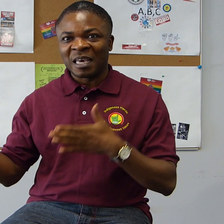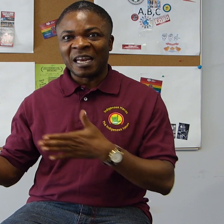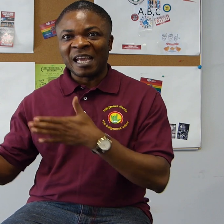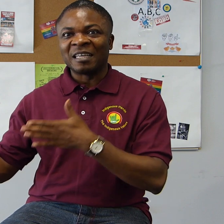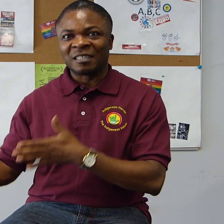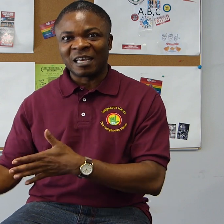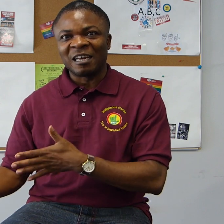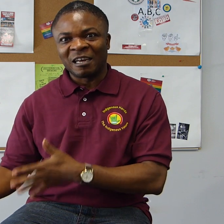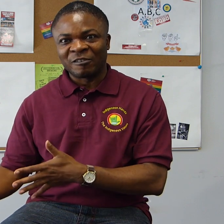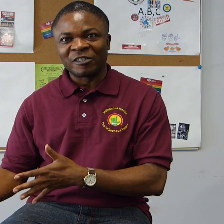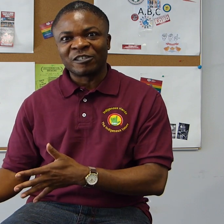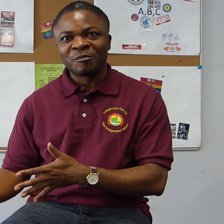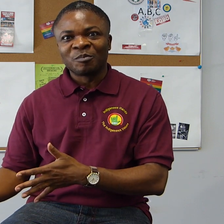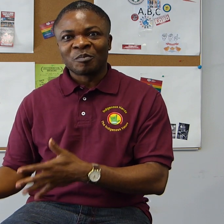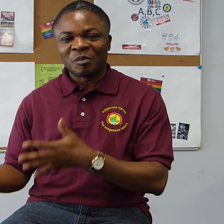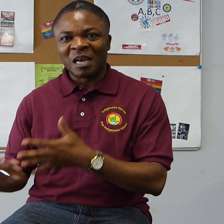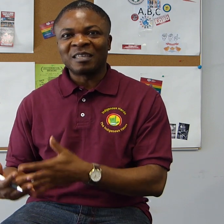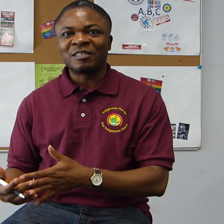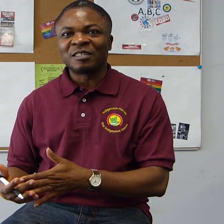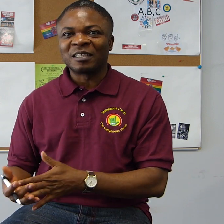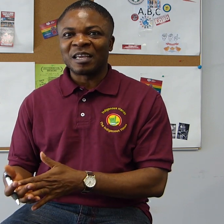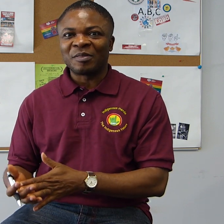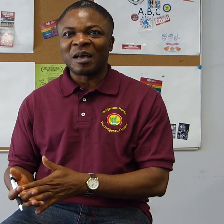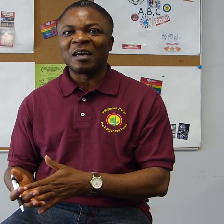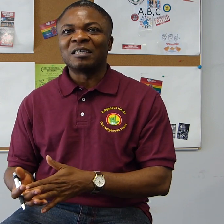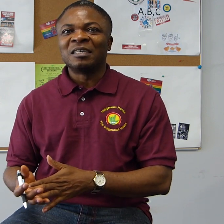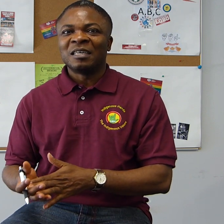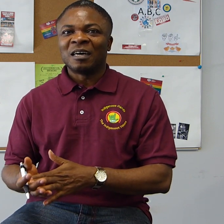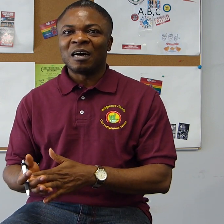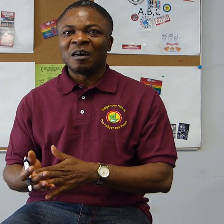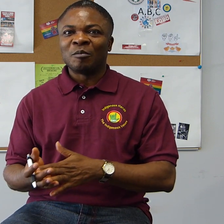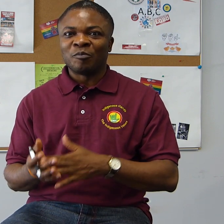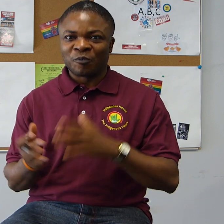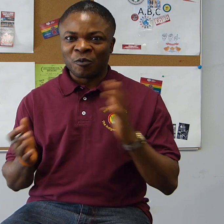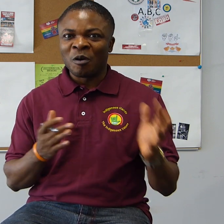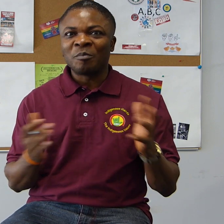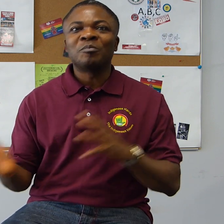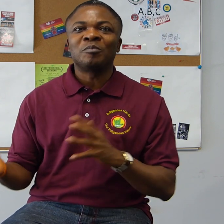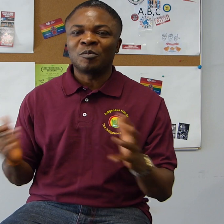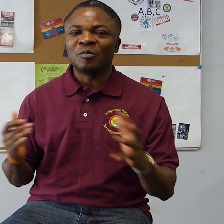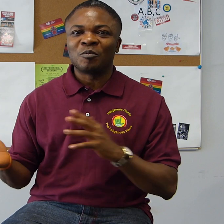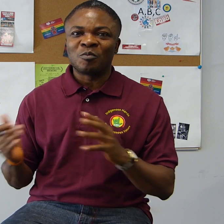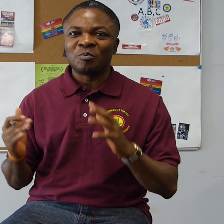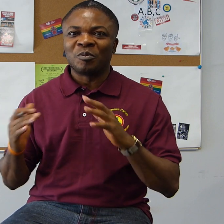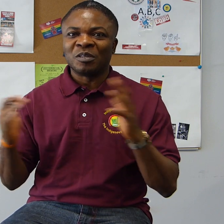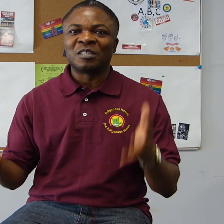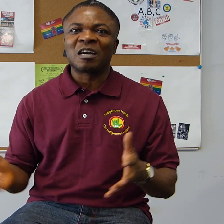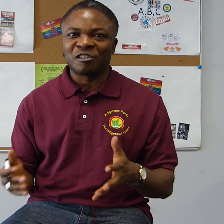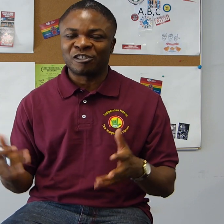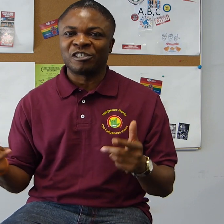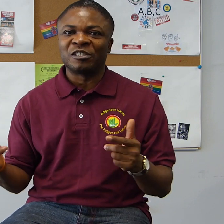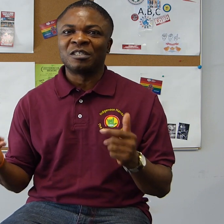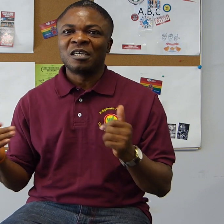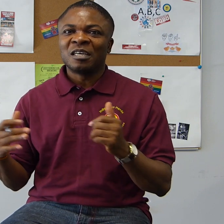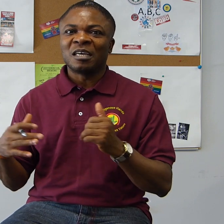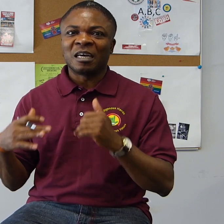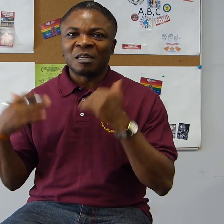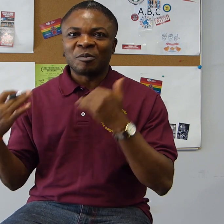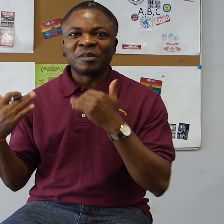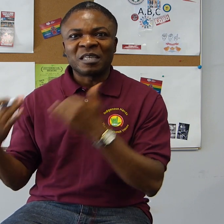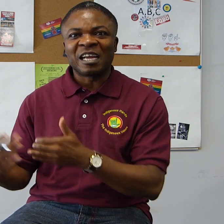Ghanaian Signed Language. That is to say that from the discussion, Adamorobe Signed